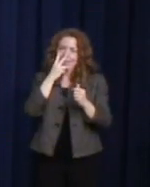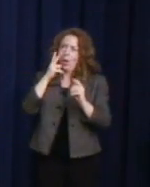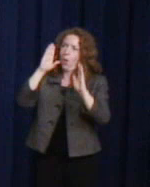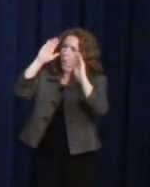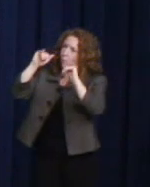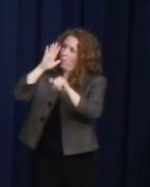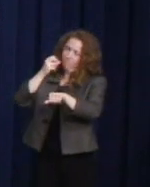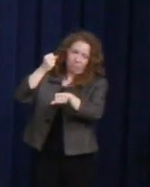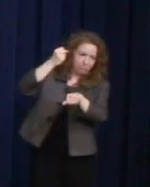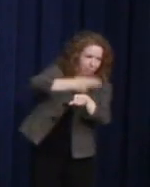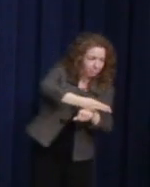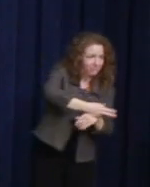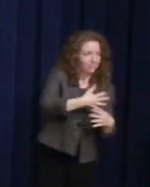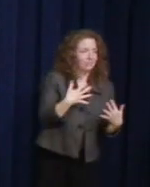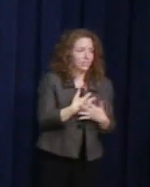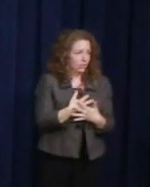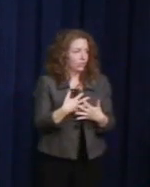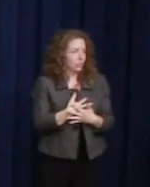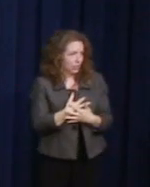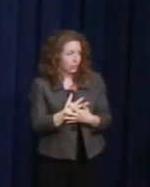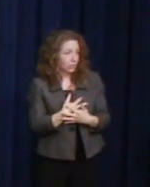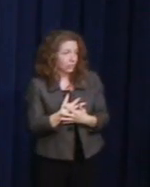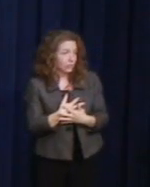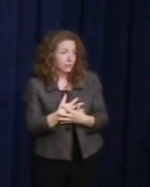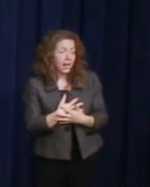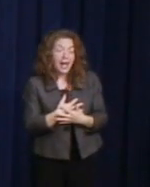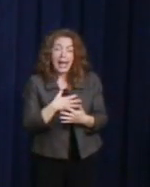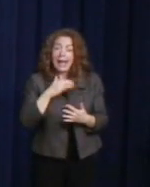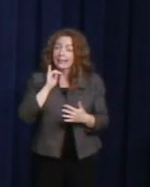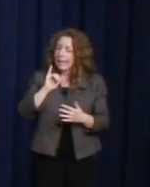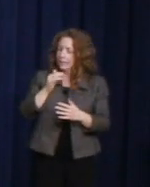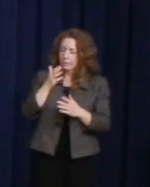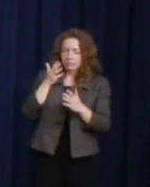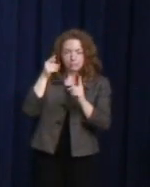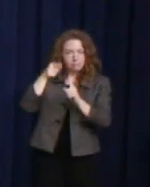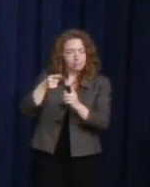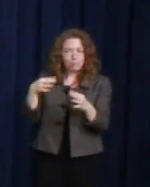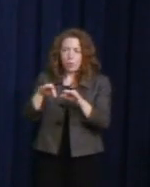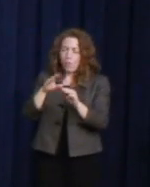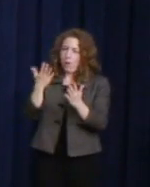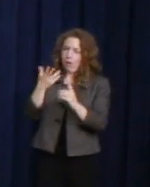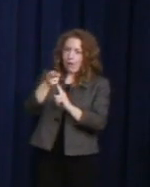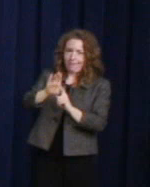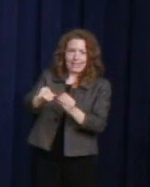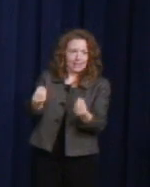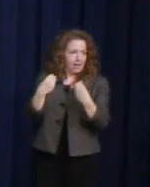Harvey Milk gave us hope. That's one of the reasons he ran for office in the first place.